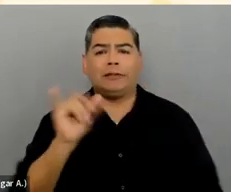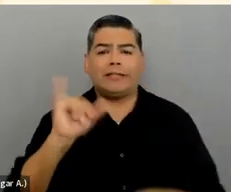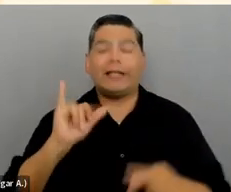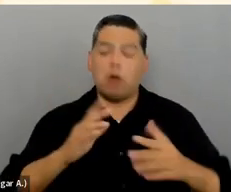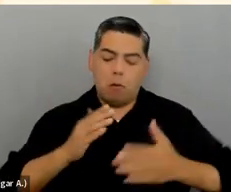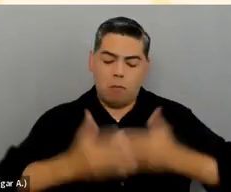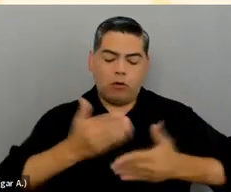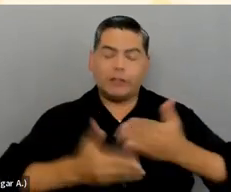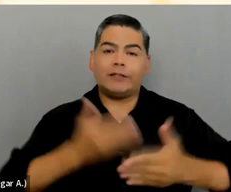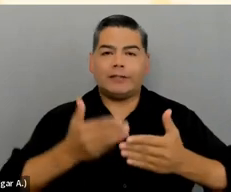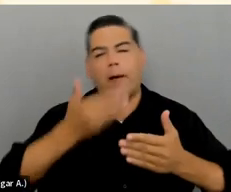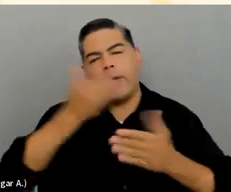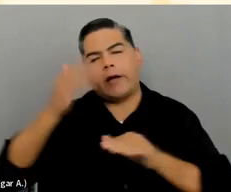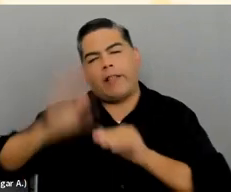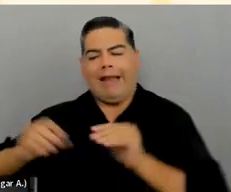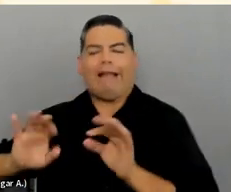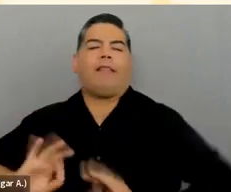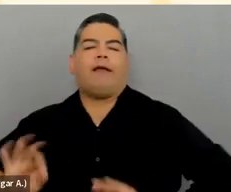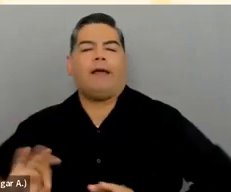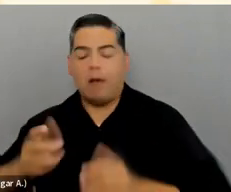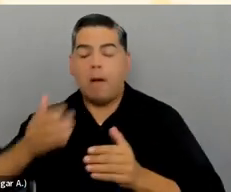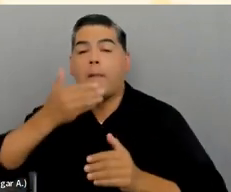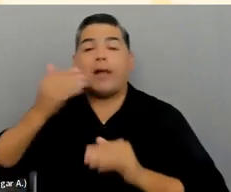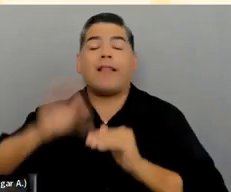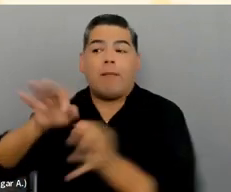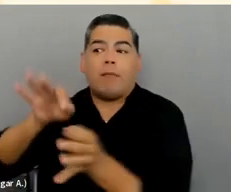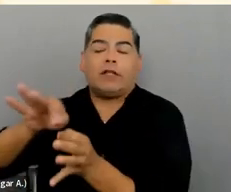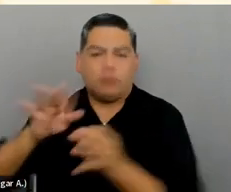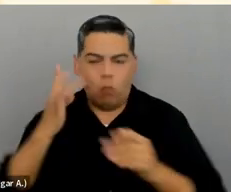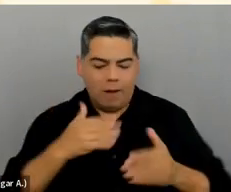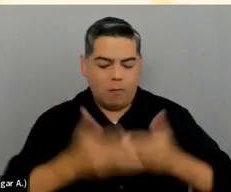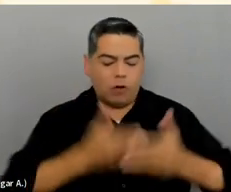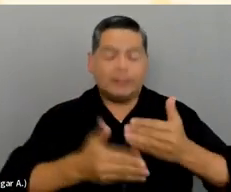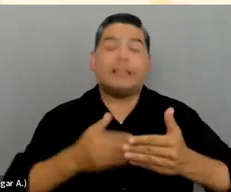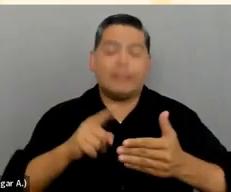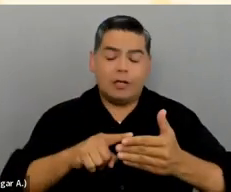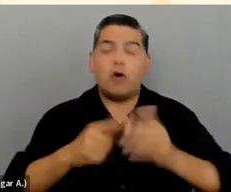It's progress. It's better than nothing. It shows that at least you put some effort into it.